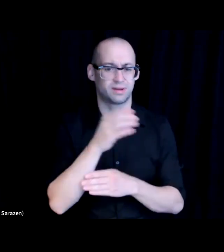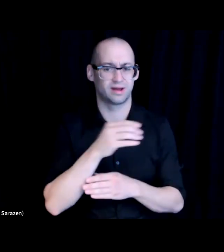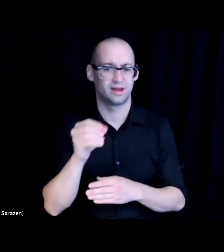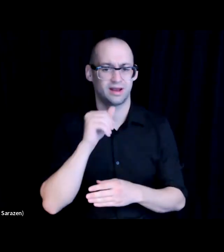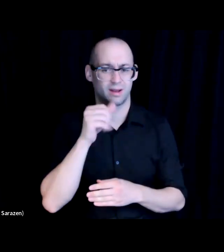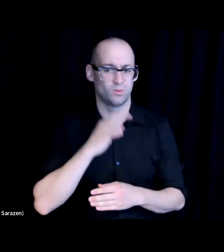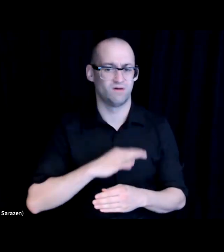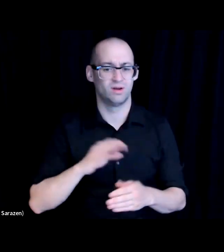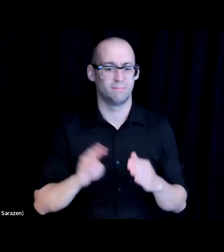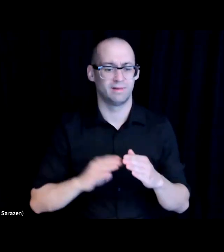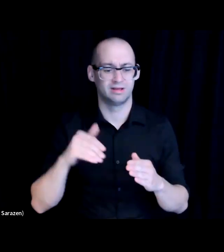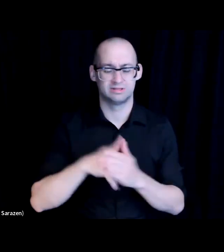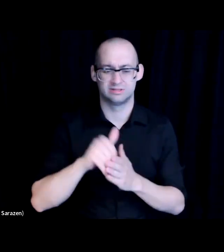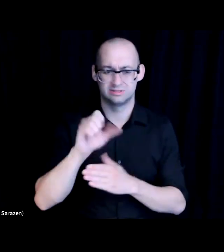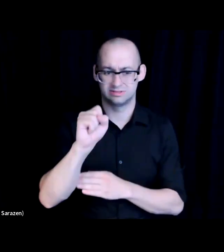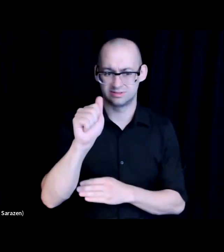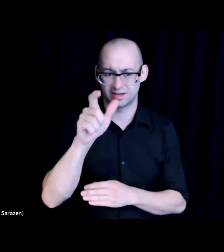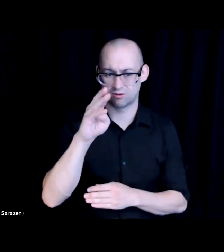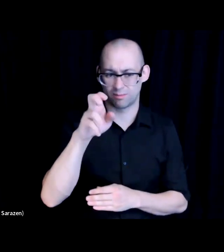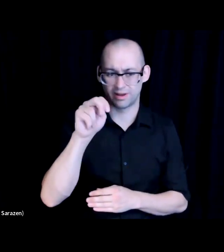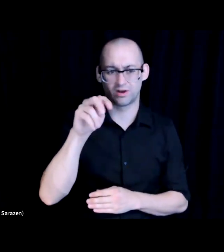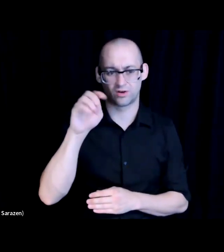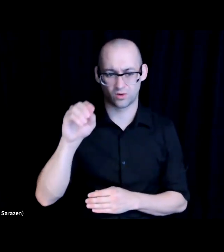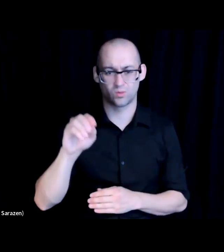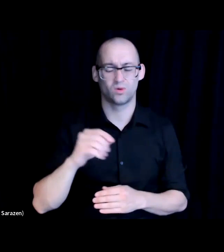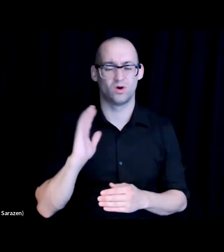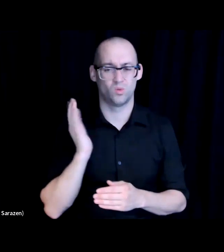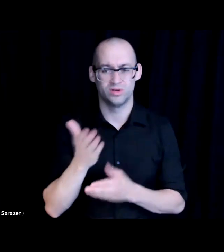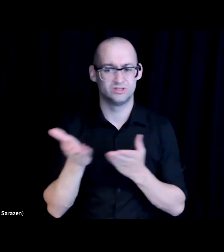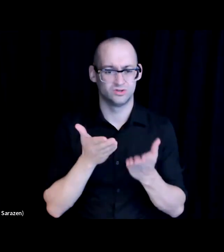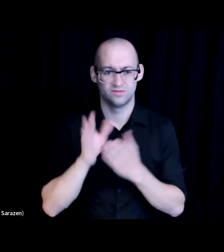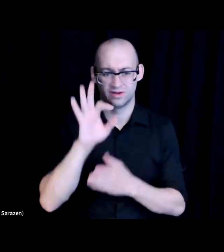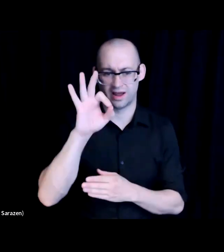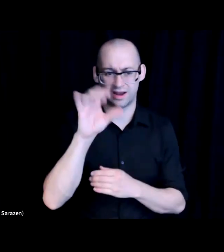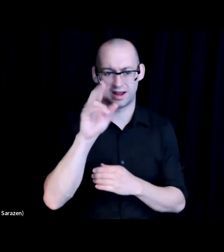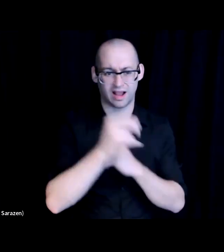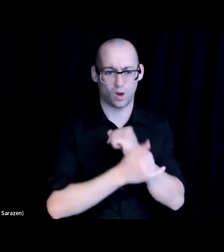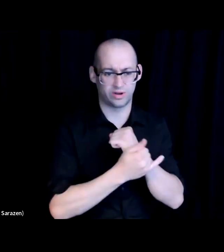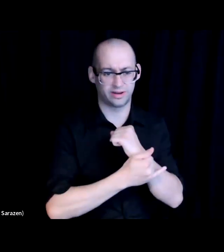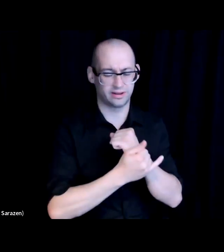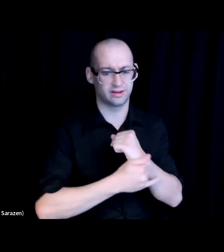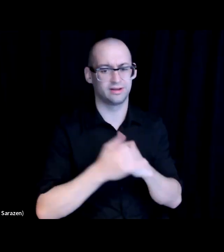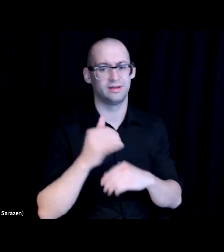But we serve the 9 county capital region, which is a fairly geographically diverse area